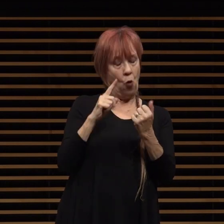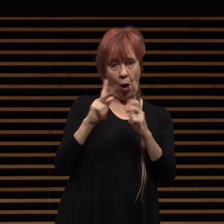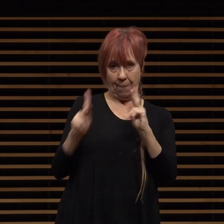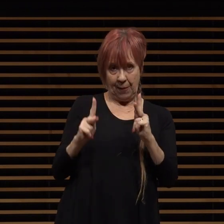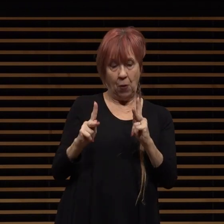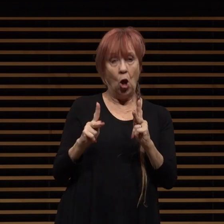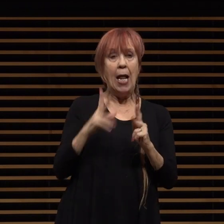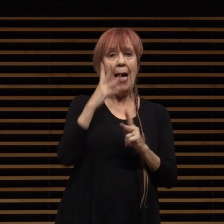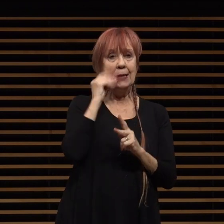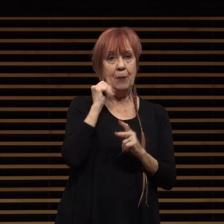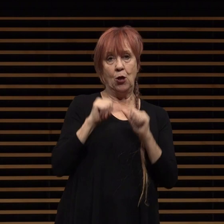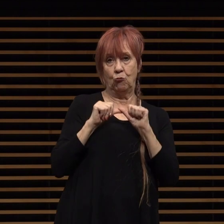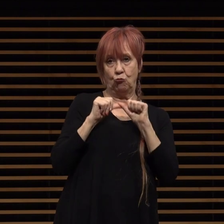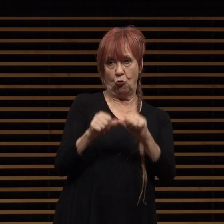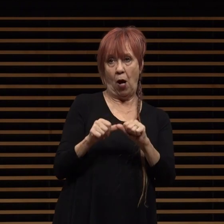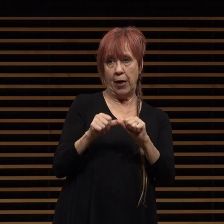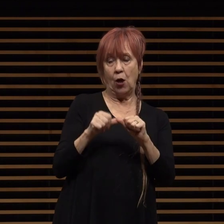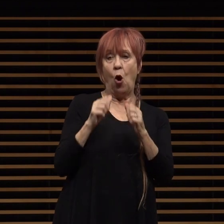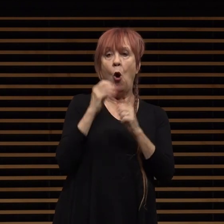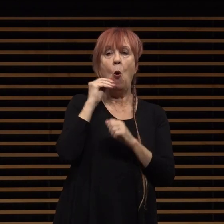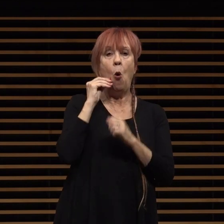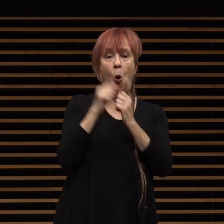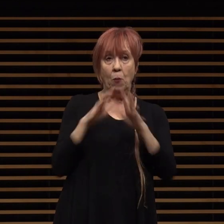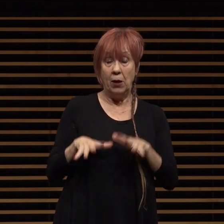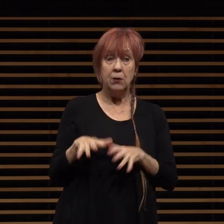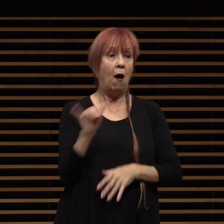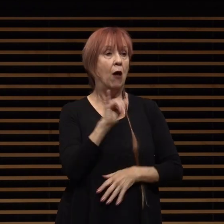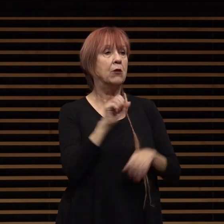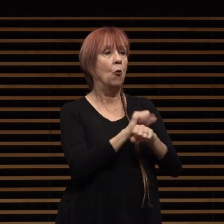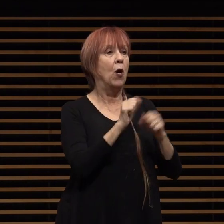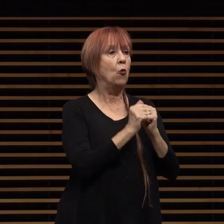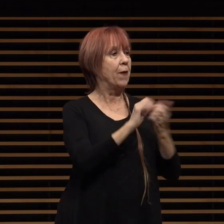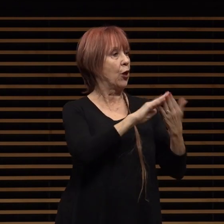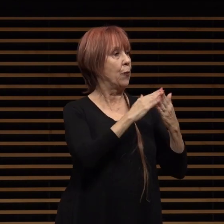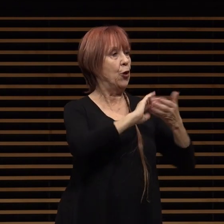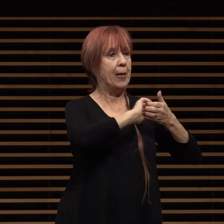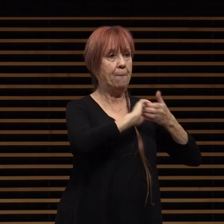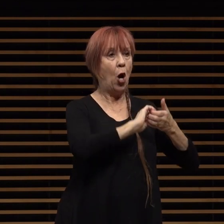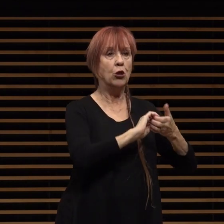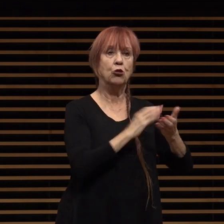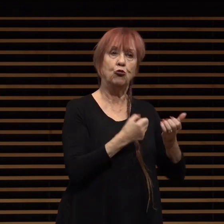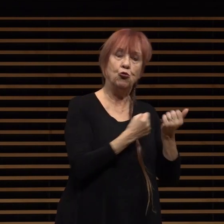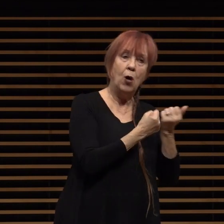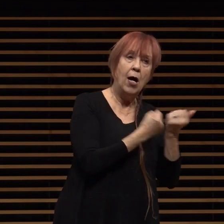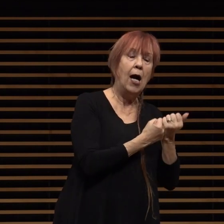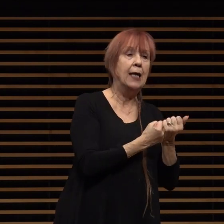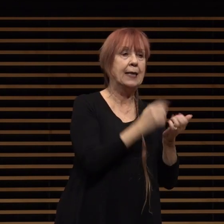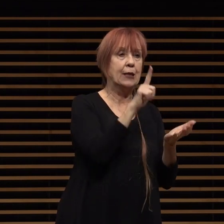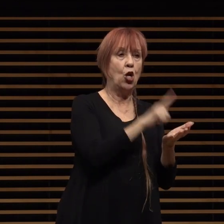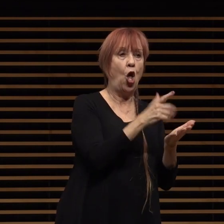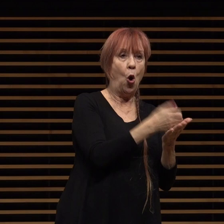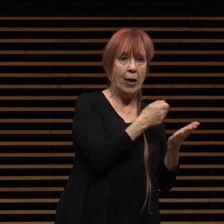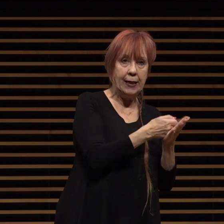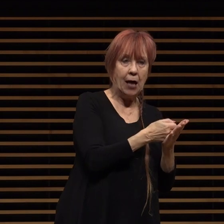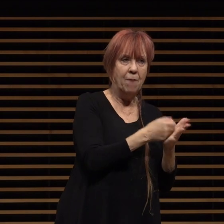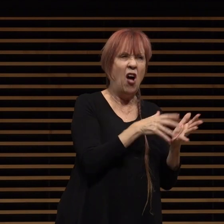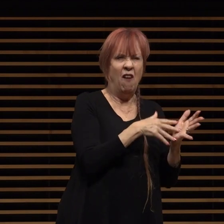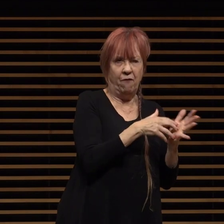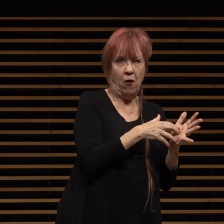homelessness we also worked with community partners to assist low-income and vulnerable